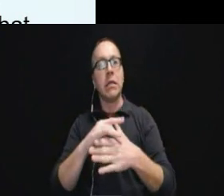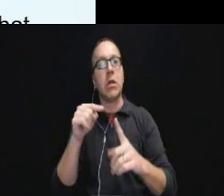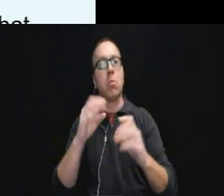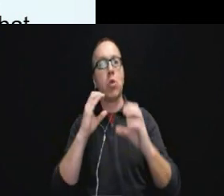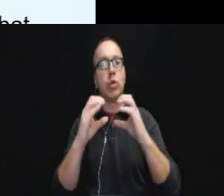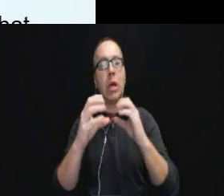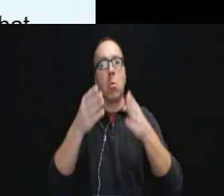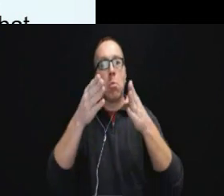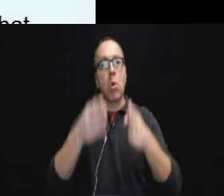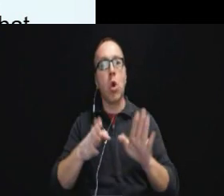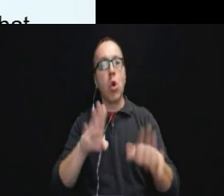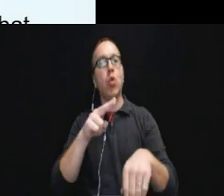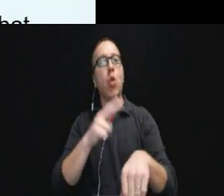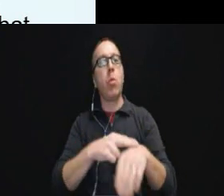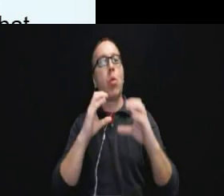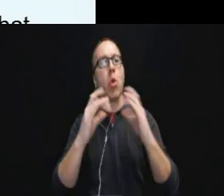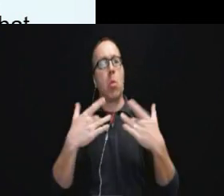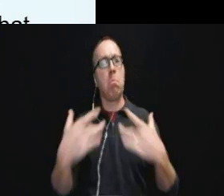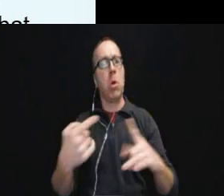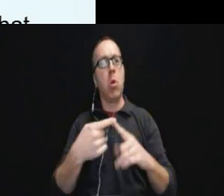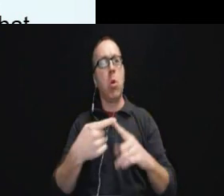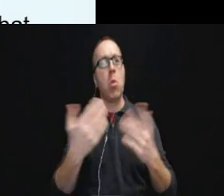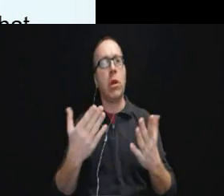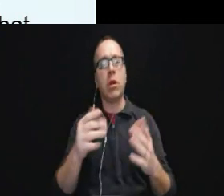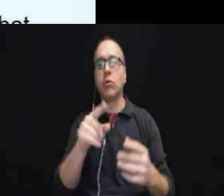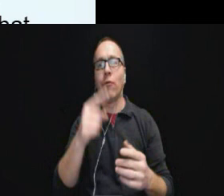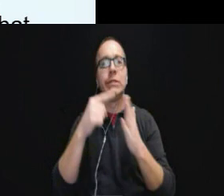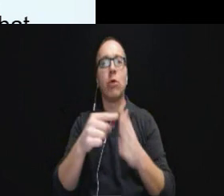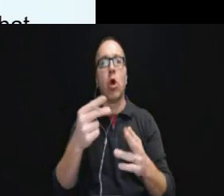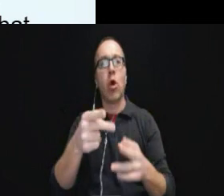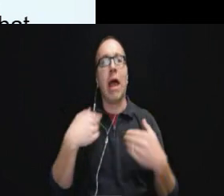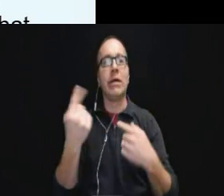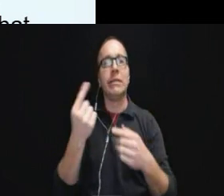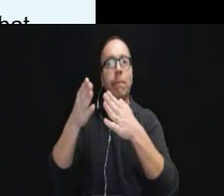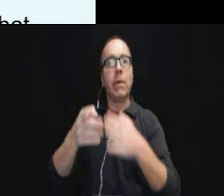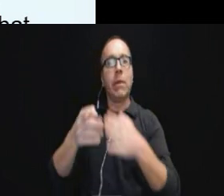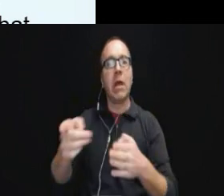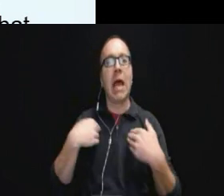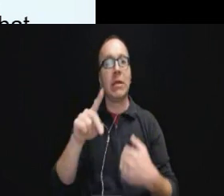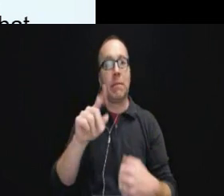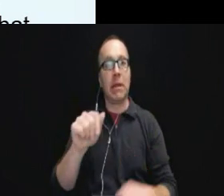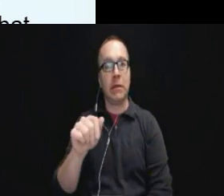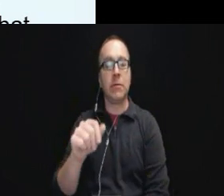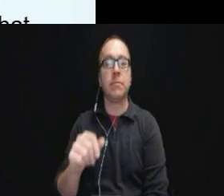normal mode of communication. So you can see somebody who has a disability and they are going to need different types